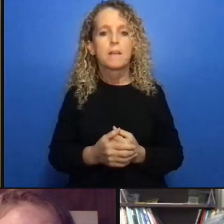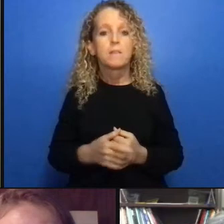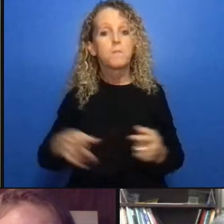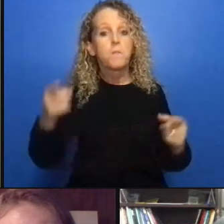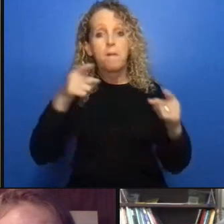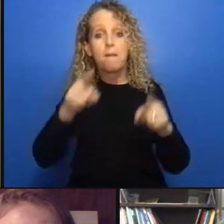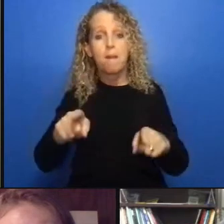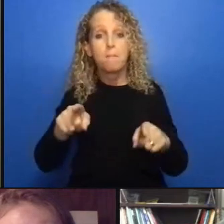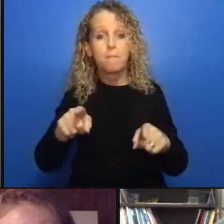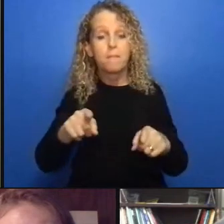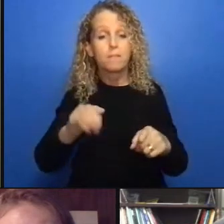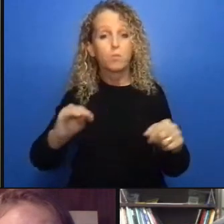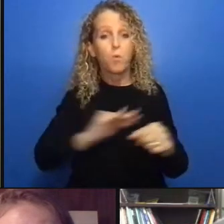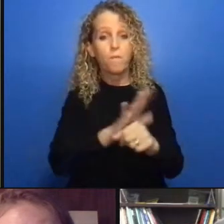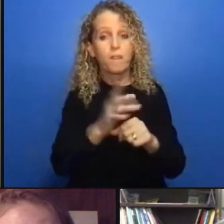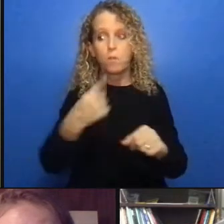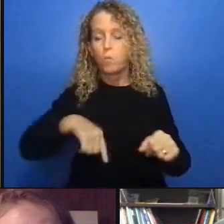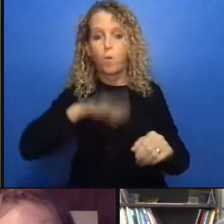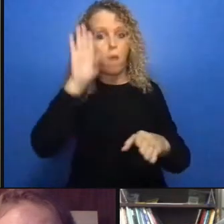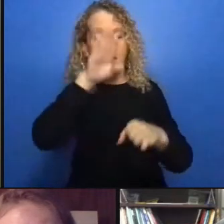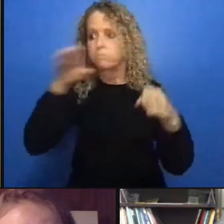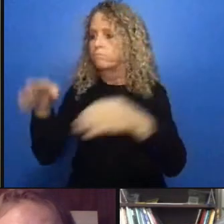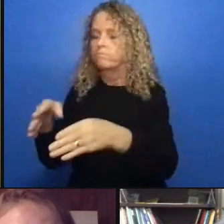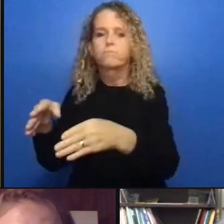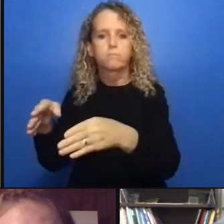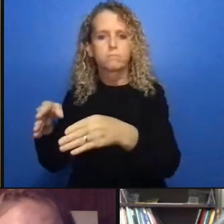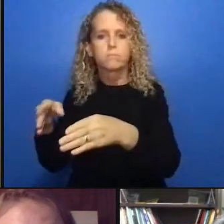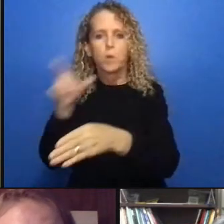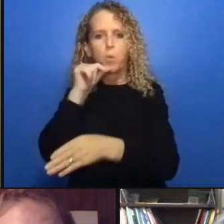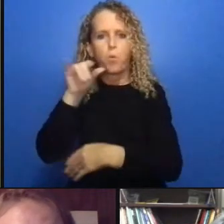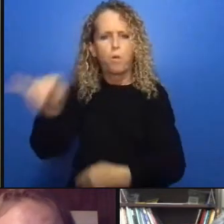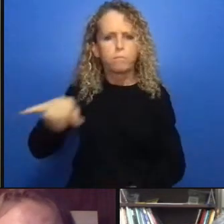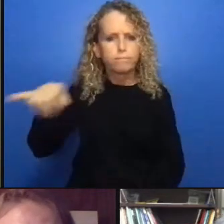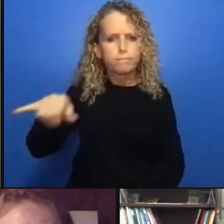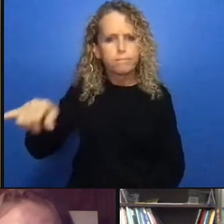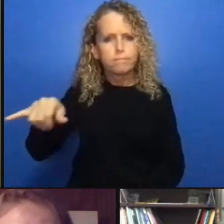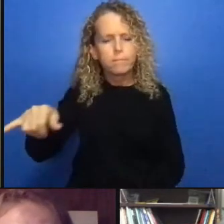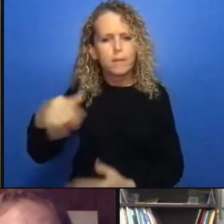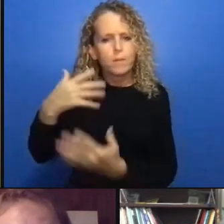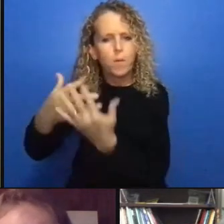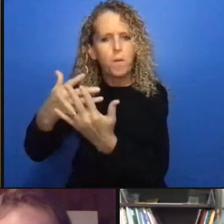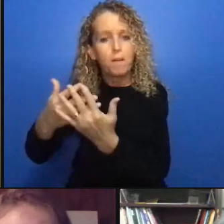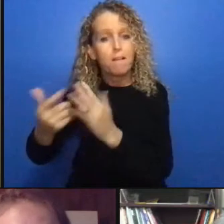and the best example of that is possession and use of drugs so I think we can go even further